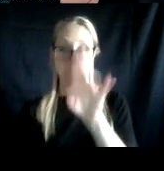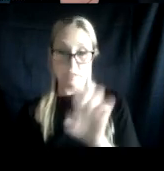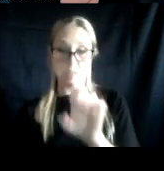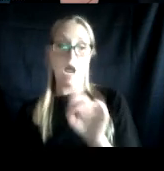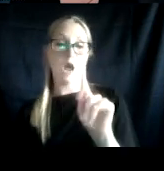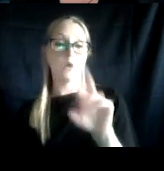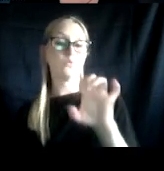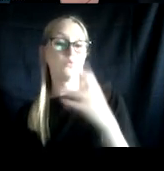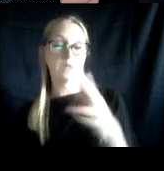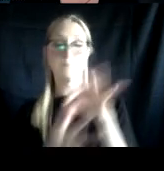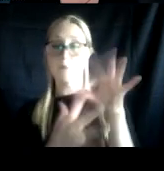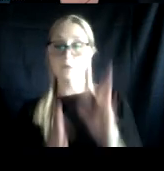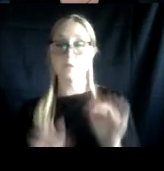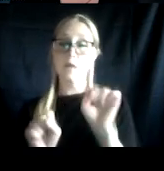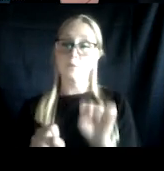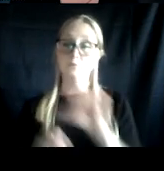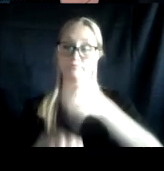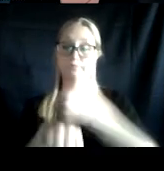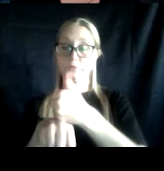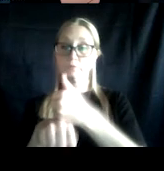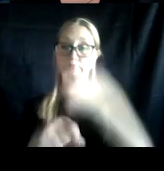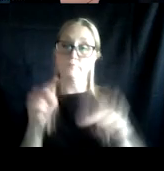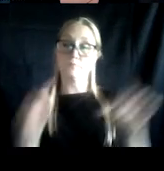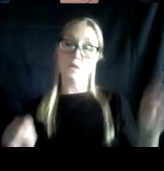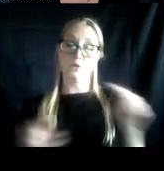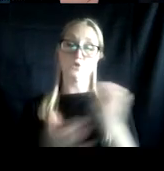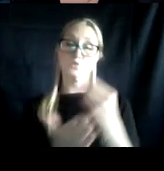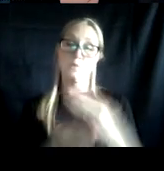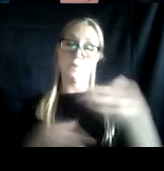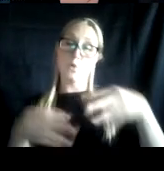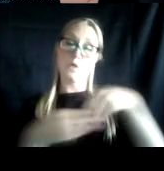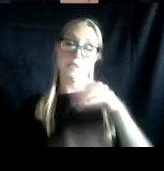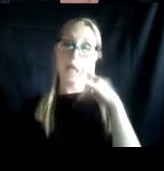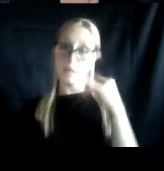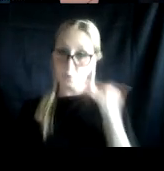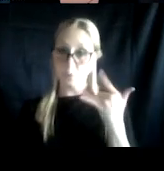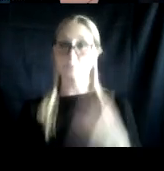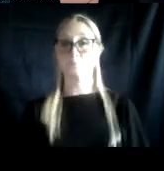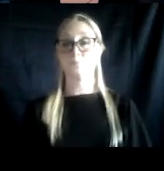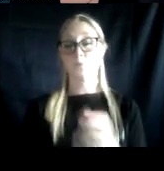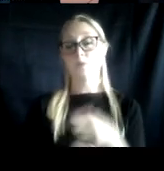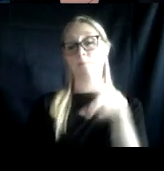several Veterans Treatment Court in California. He has received his PhD in clinical psychology